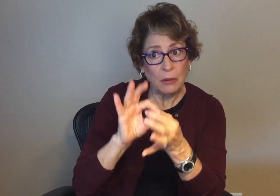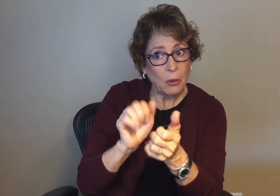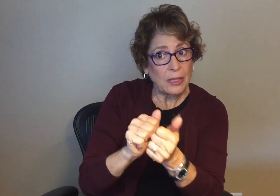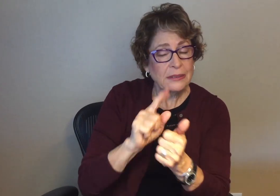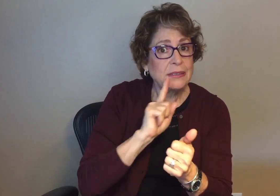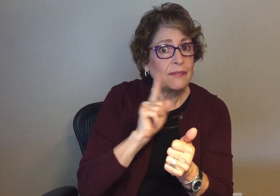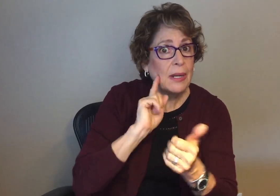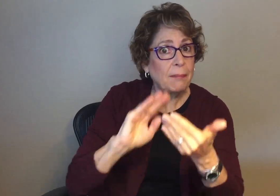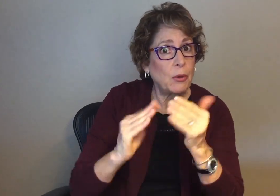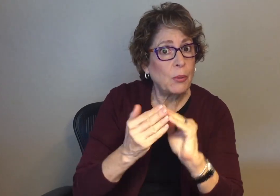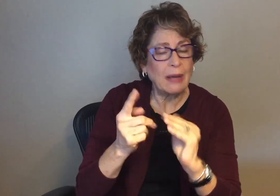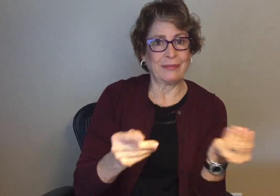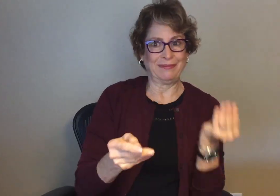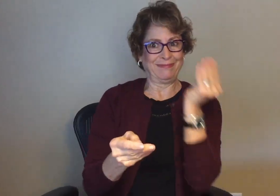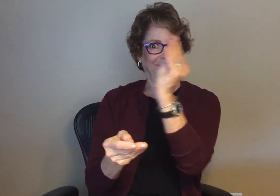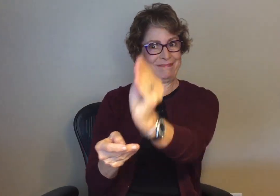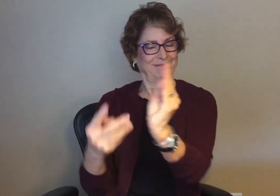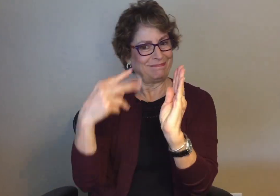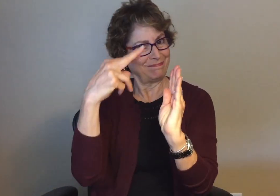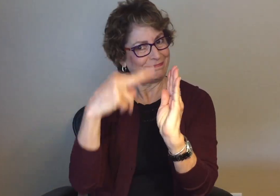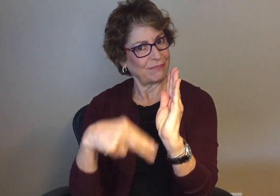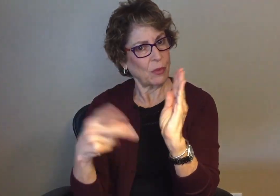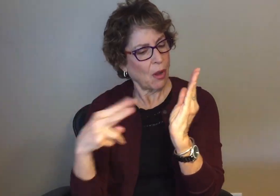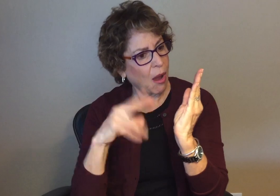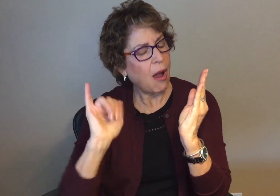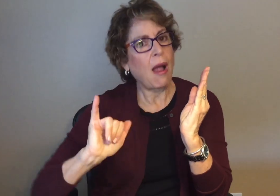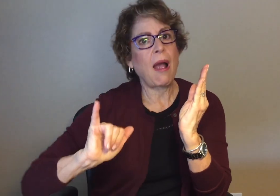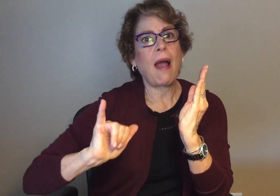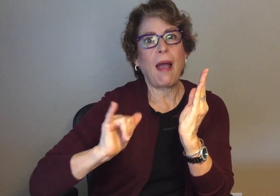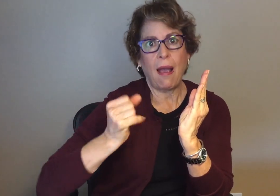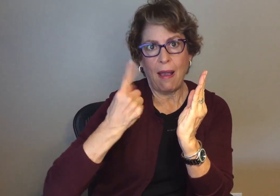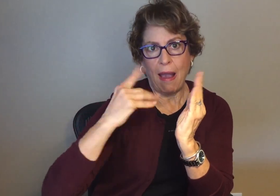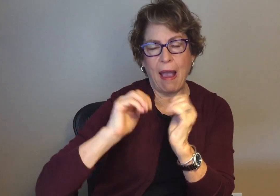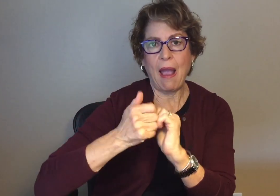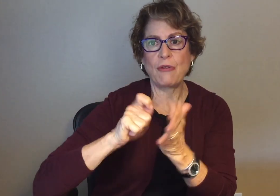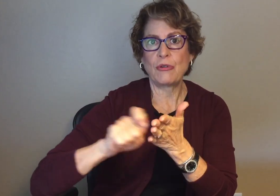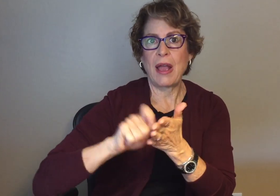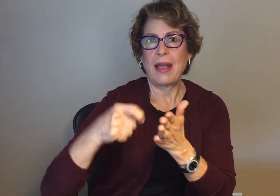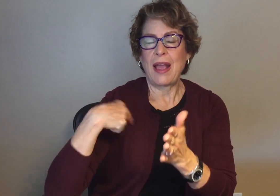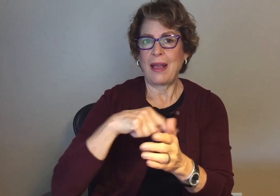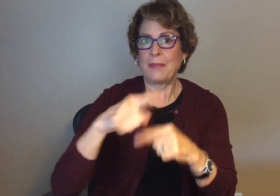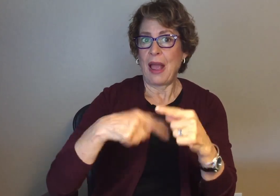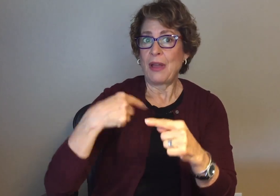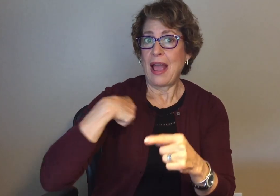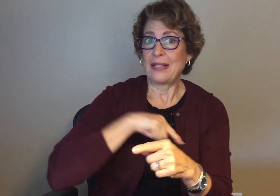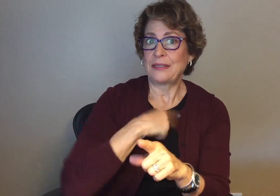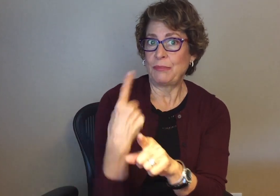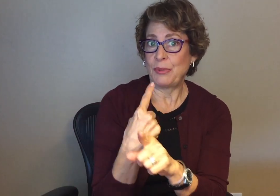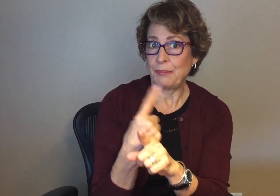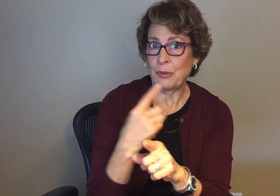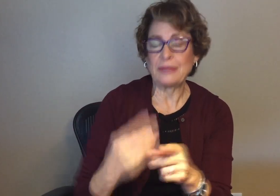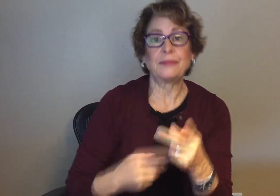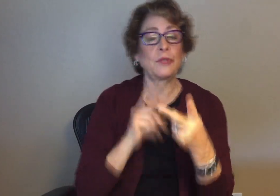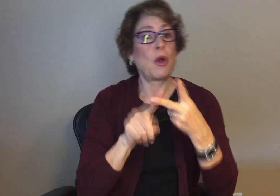especially when they are interested in doing a story about or with the deaf and hard of hearing community. You can share this position statement with your local media so they can do the story right.